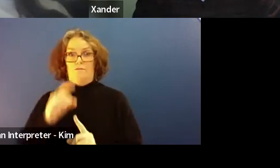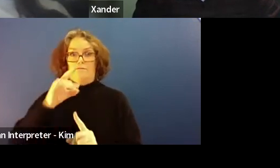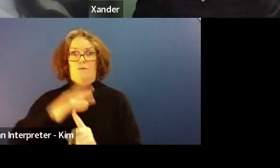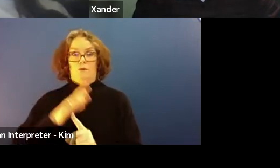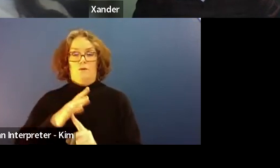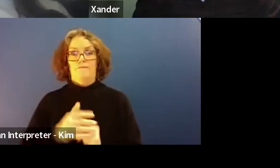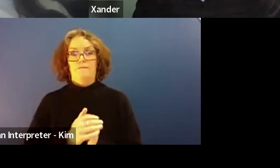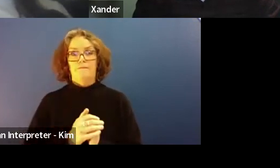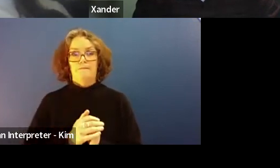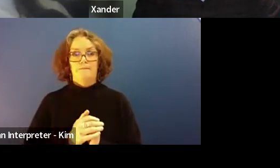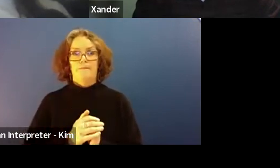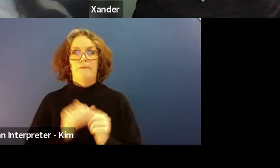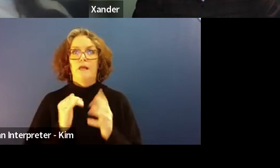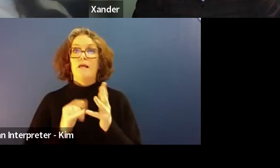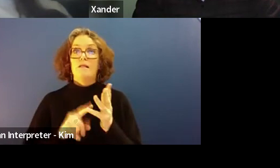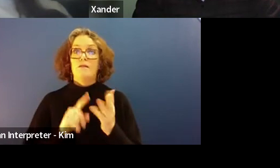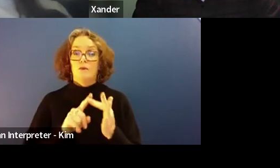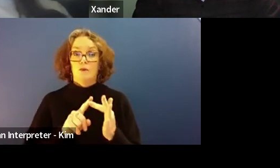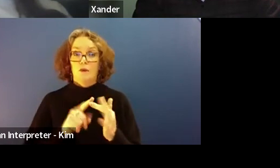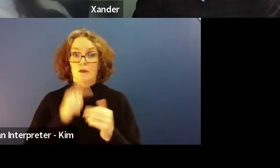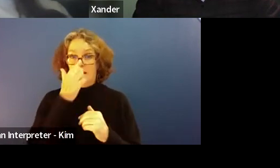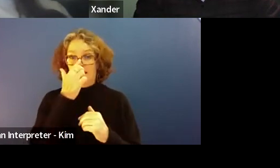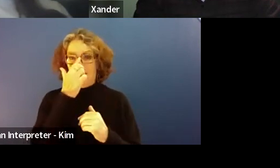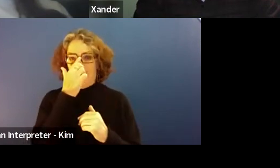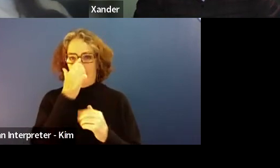And my